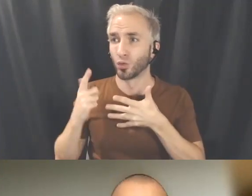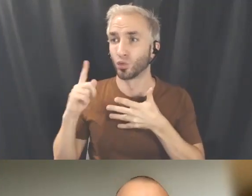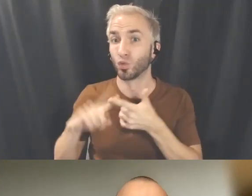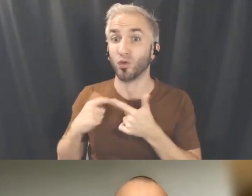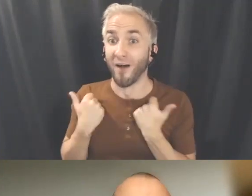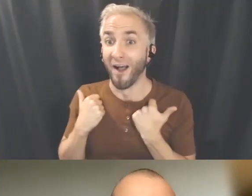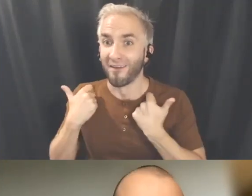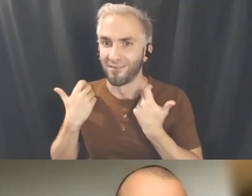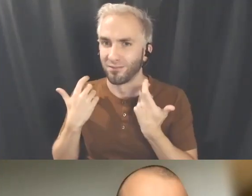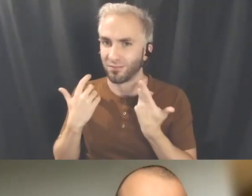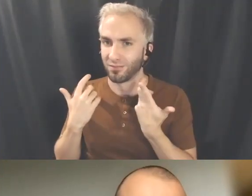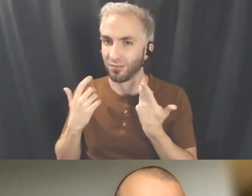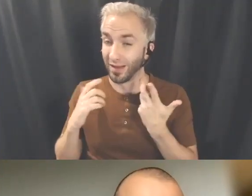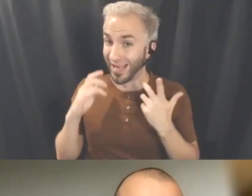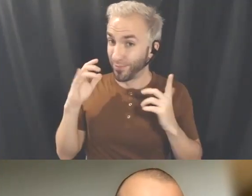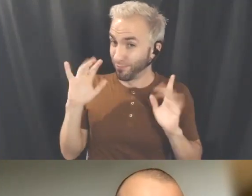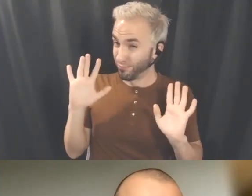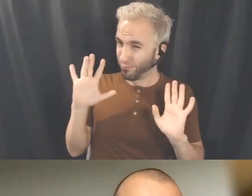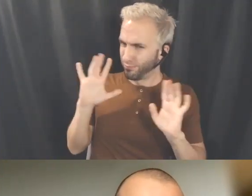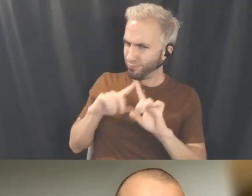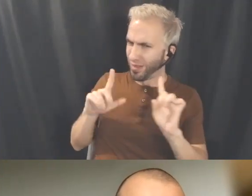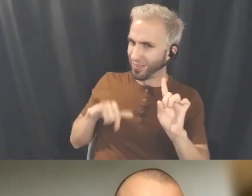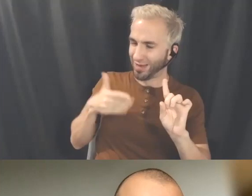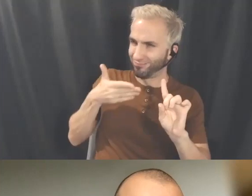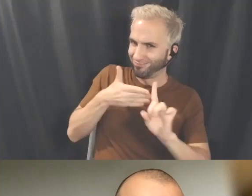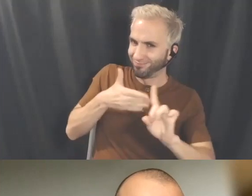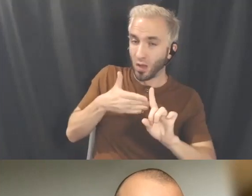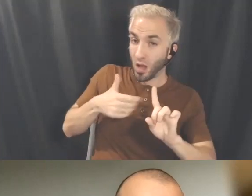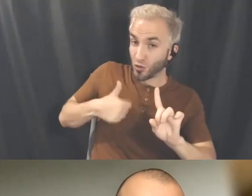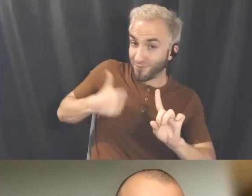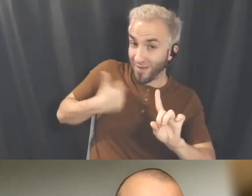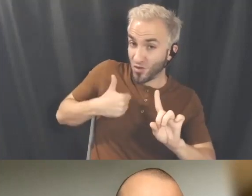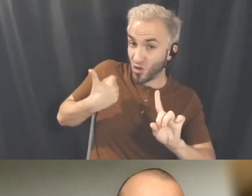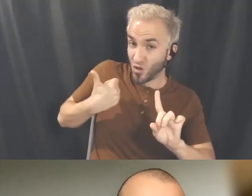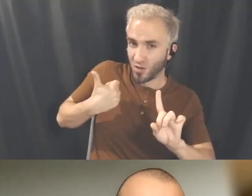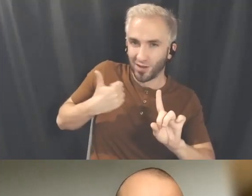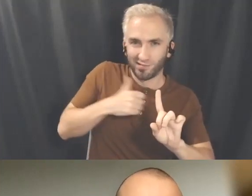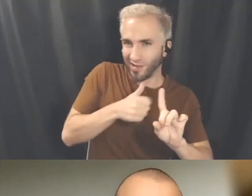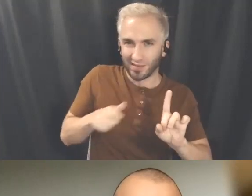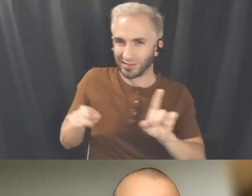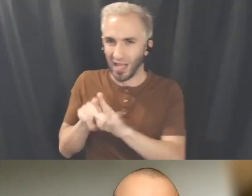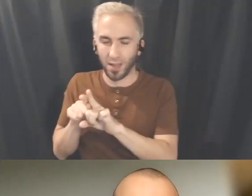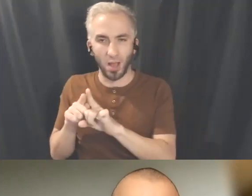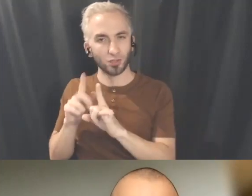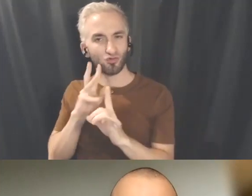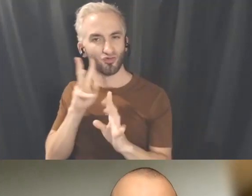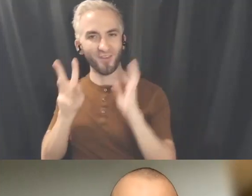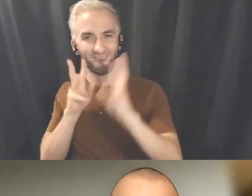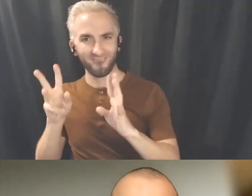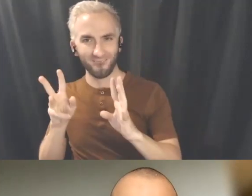But the survival kind of hormone is not the same as creation hormone right so if you're in survival mode you're actually not creating, right?